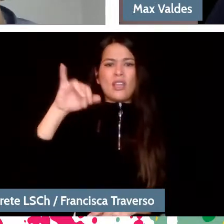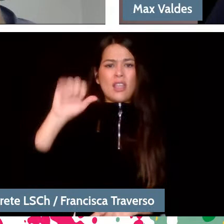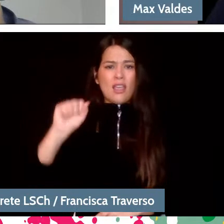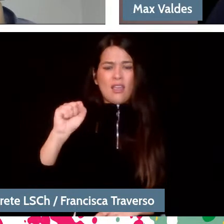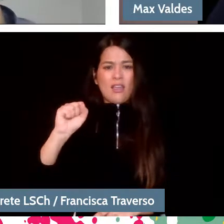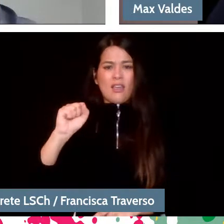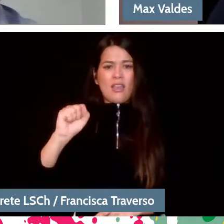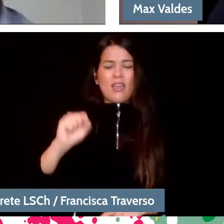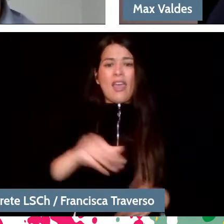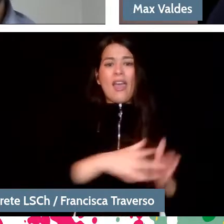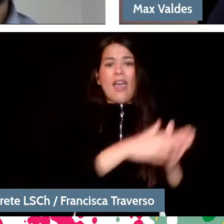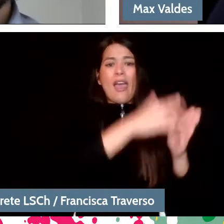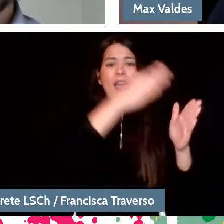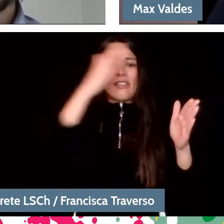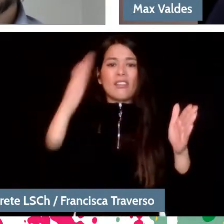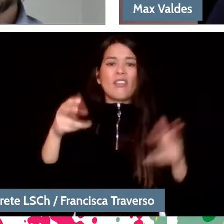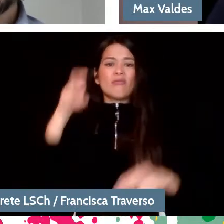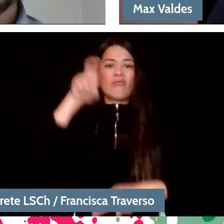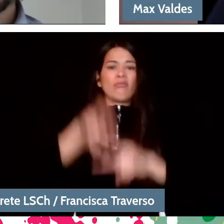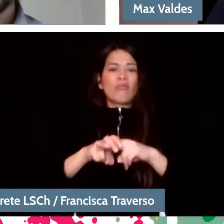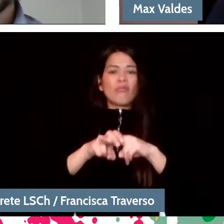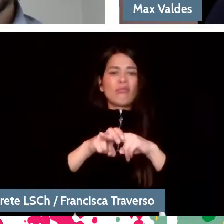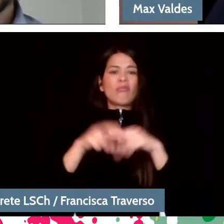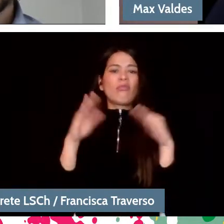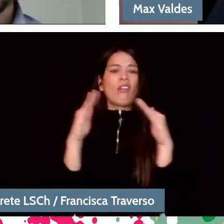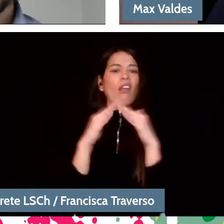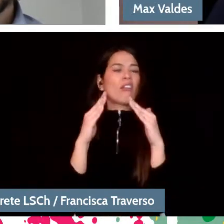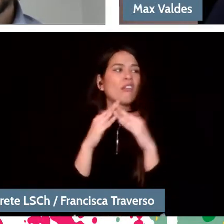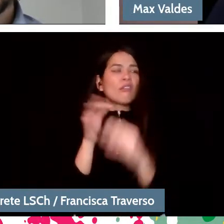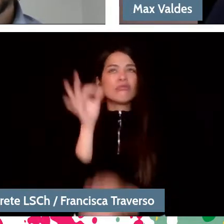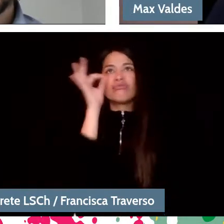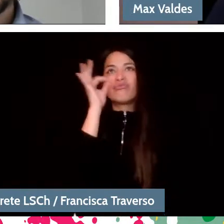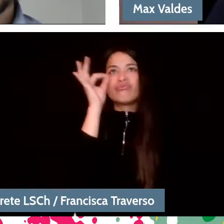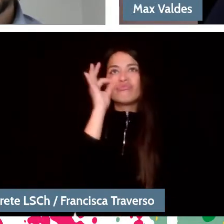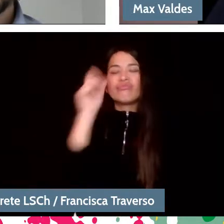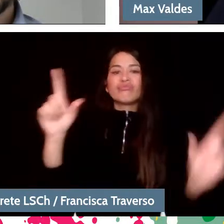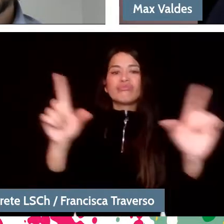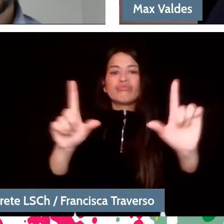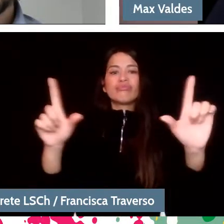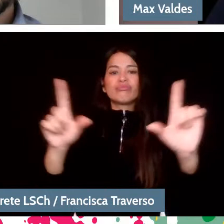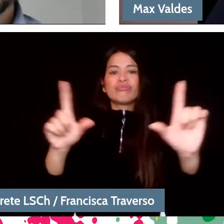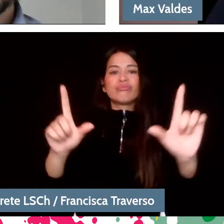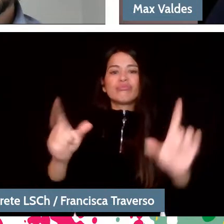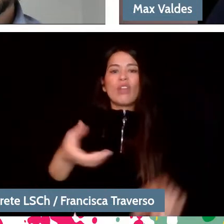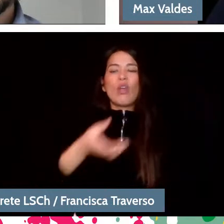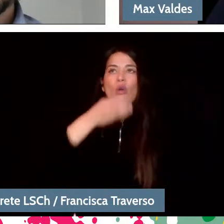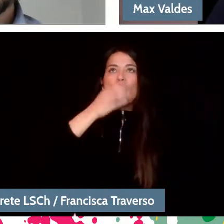than sitting at home watching TV with a drink and suddenly saying: